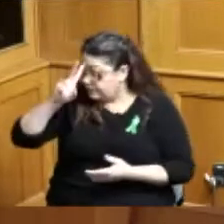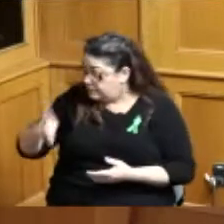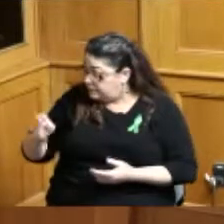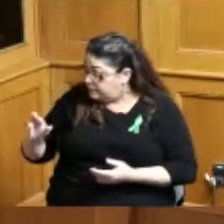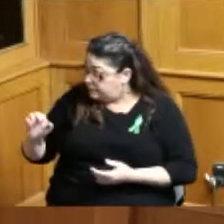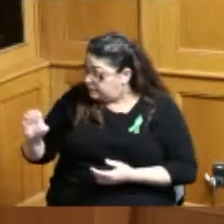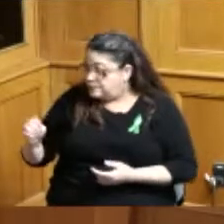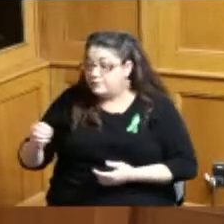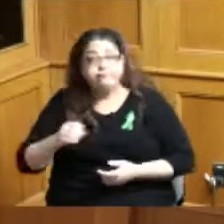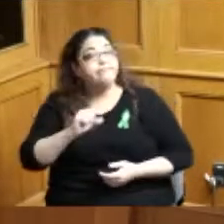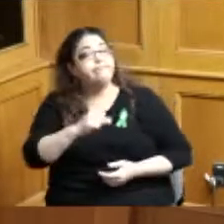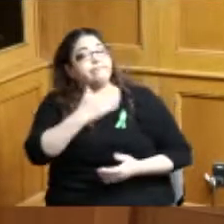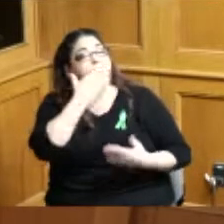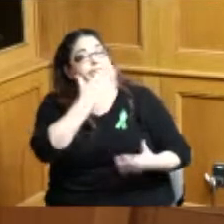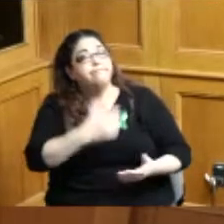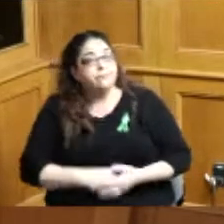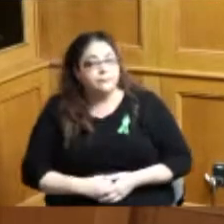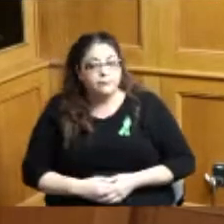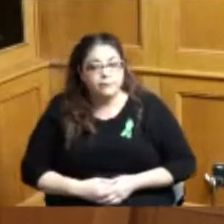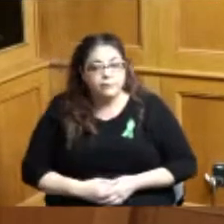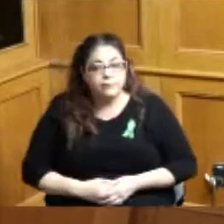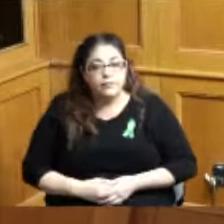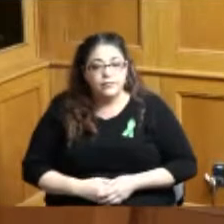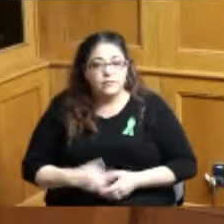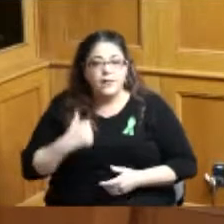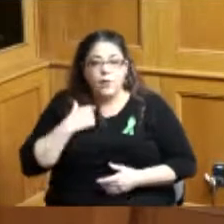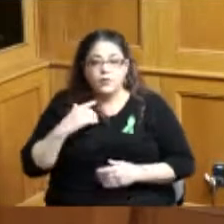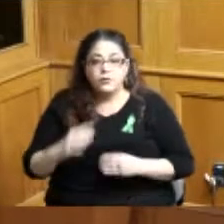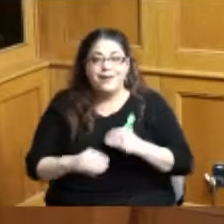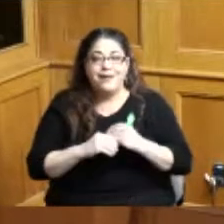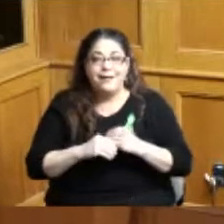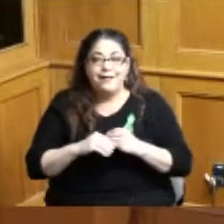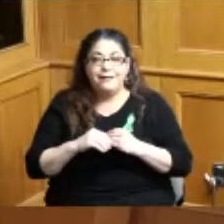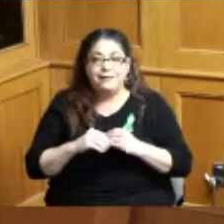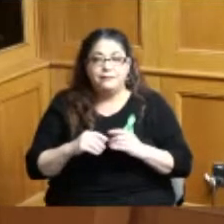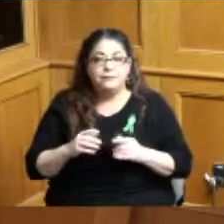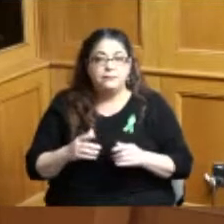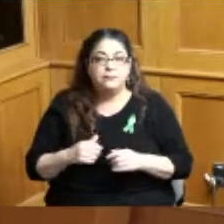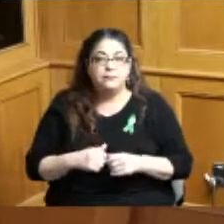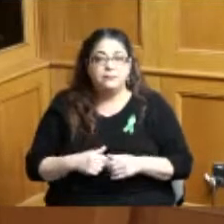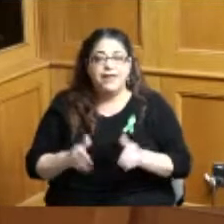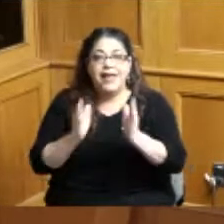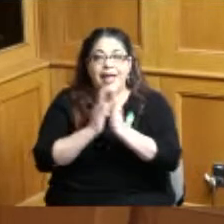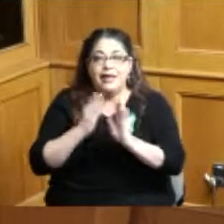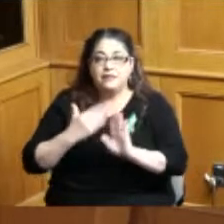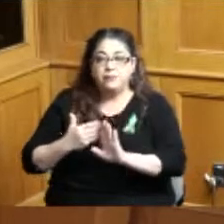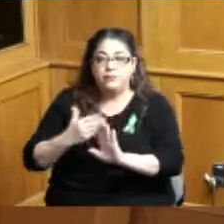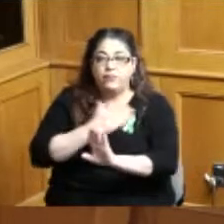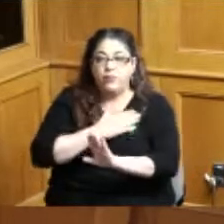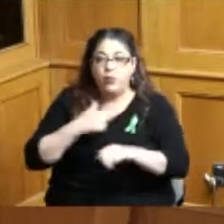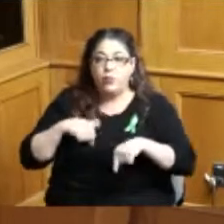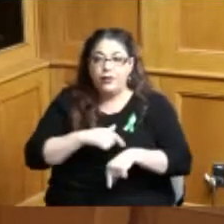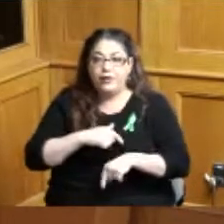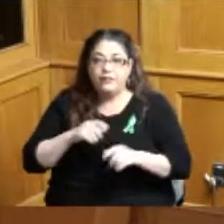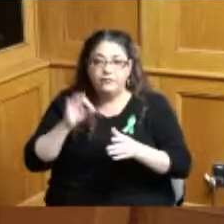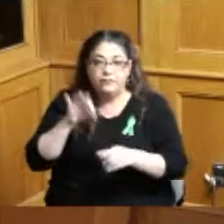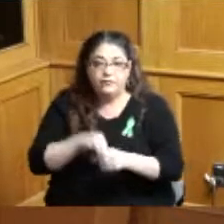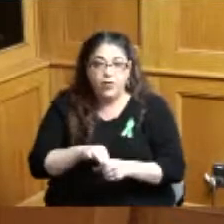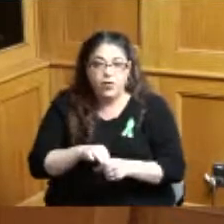yes thank you I would just add ask before we vote or as we're voting I don't know if the clerk or